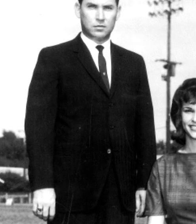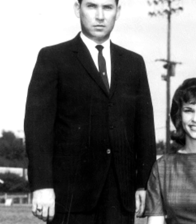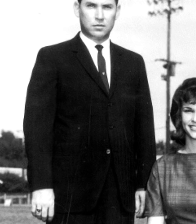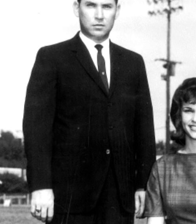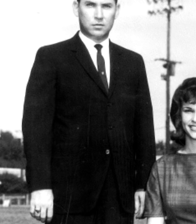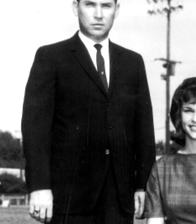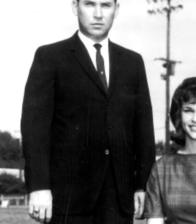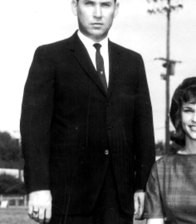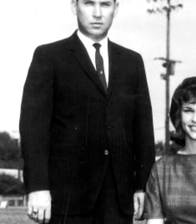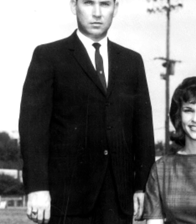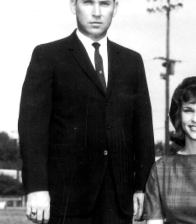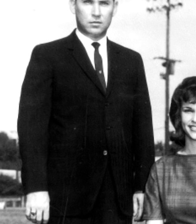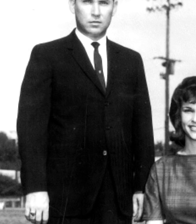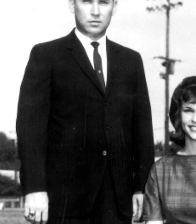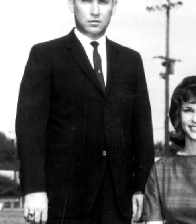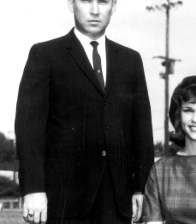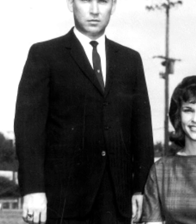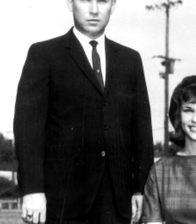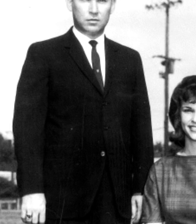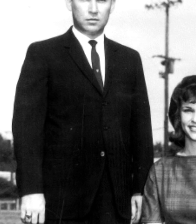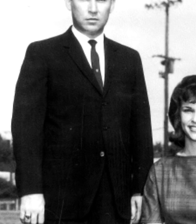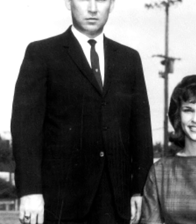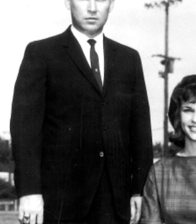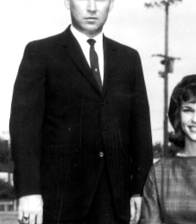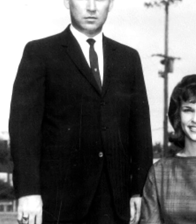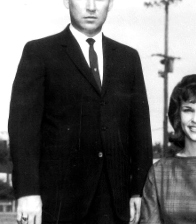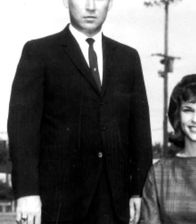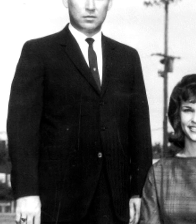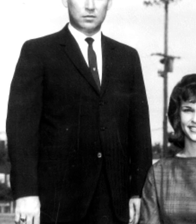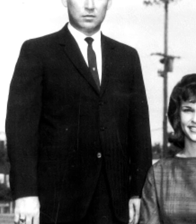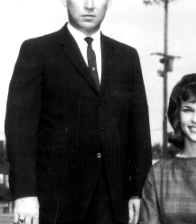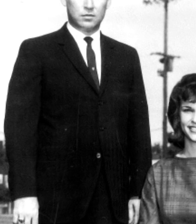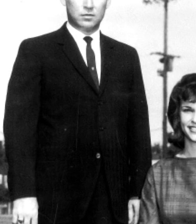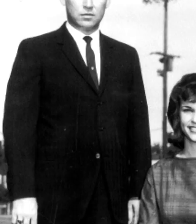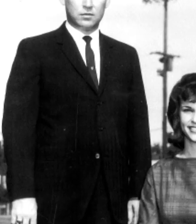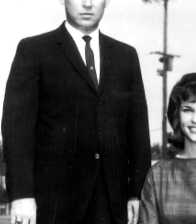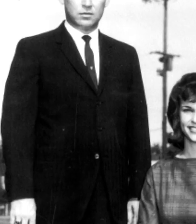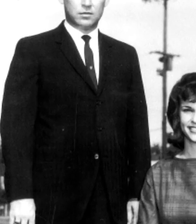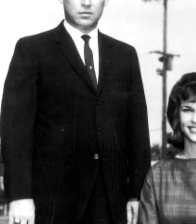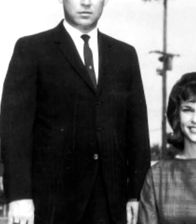She is awesome. She is smart and funny and kind and talented.